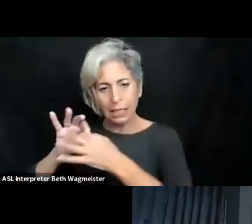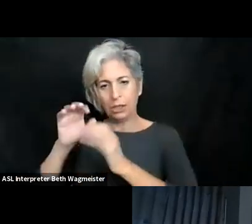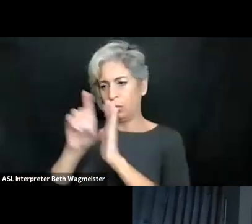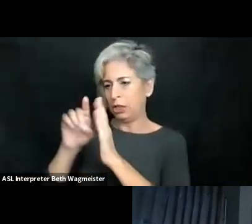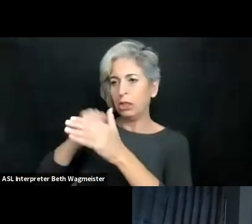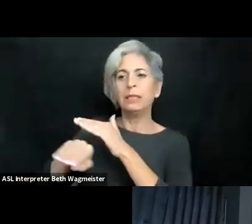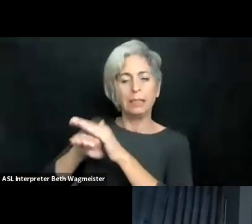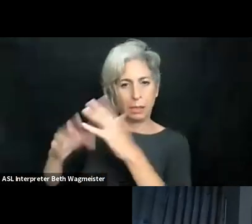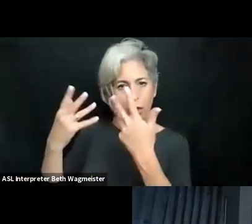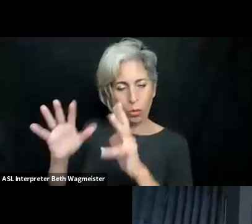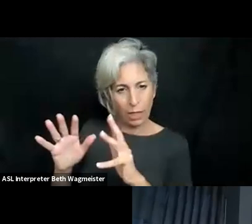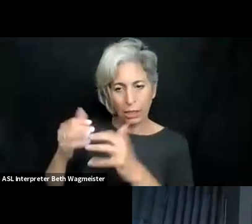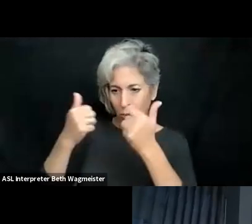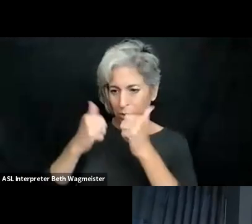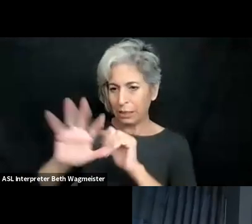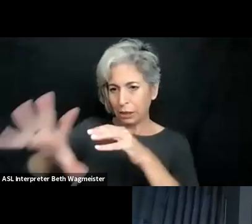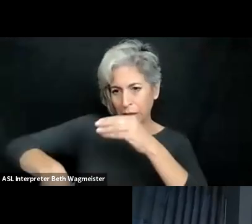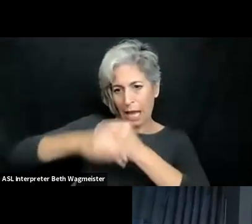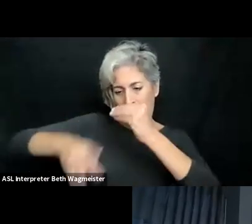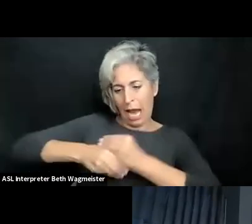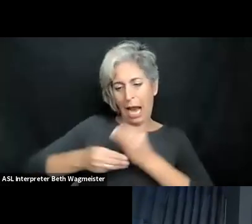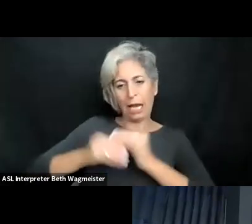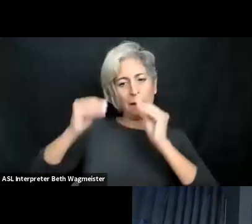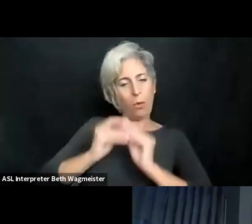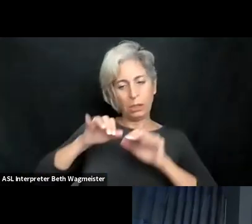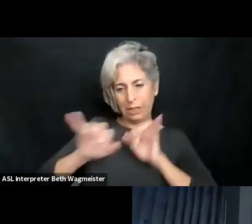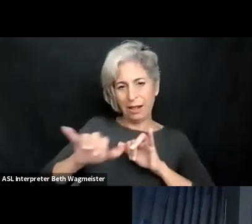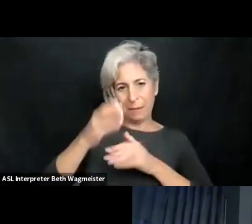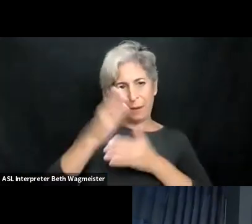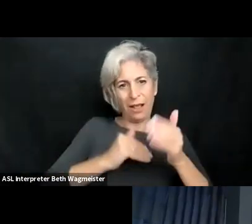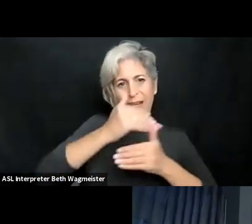So we already have a lot of curriculum related to